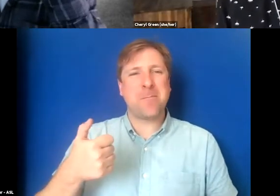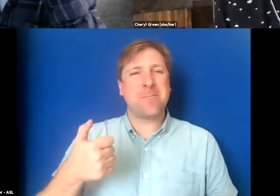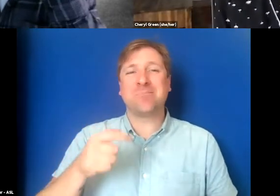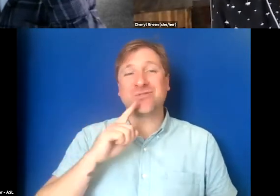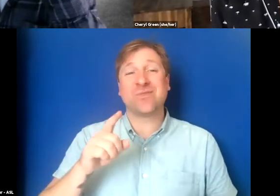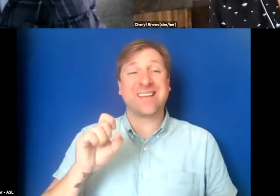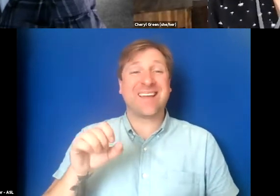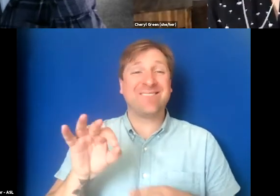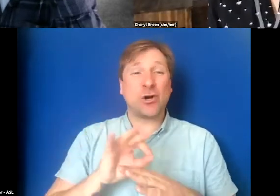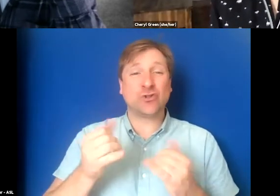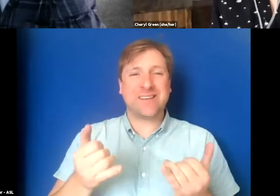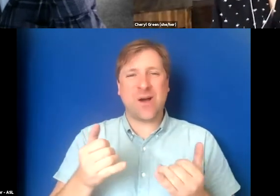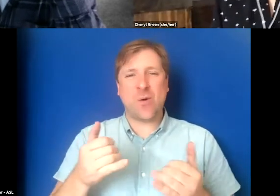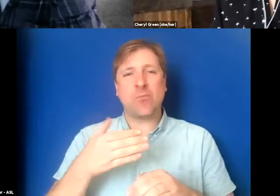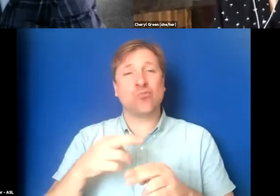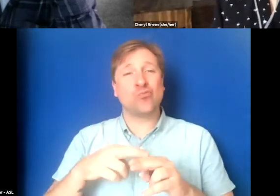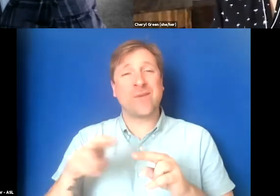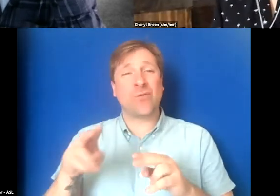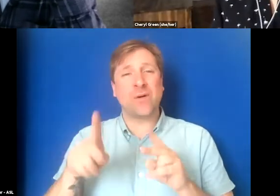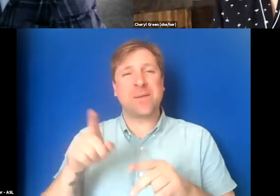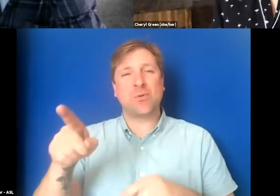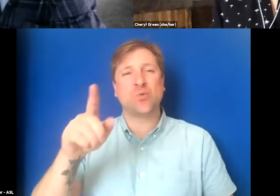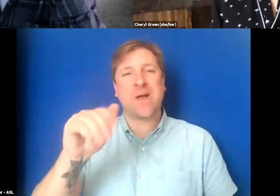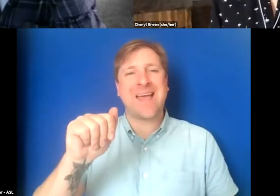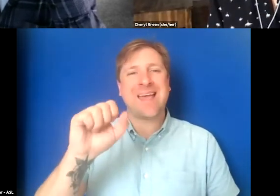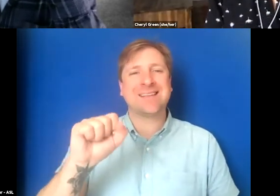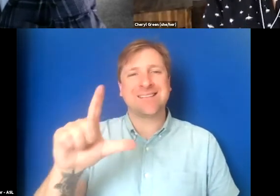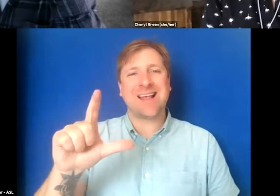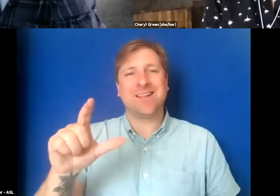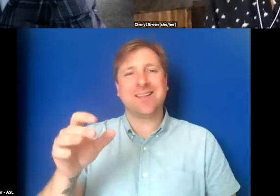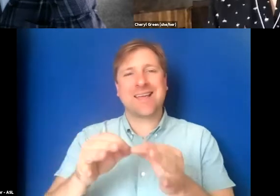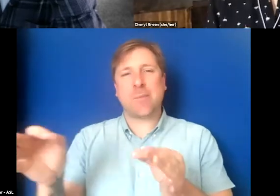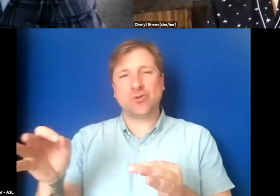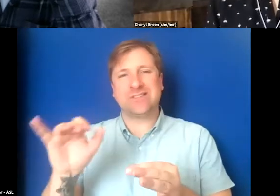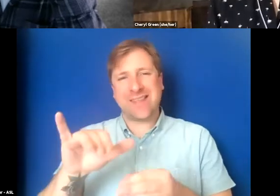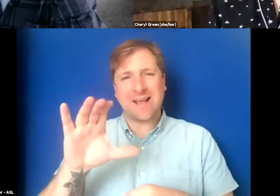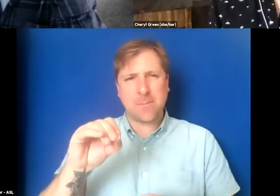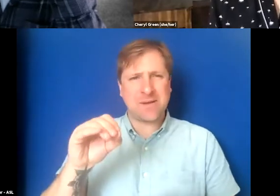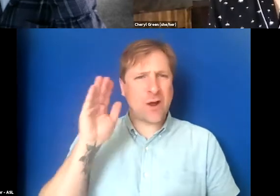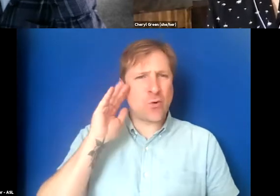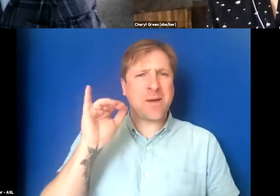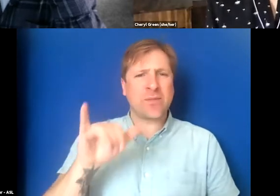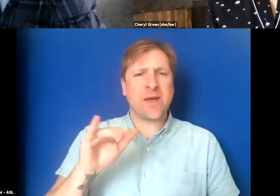functional now, I'm still referring people to ASL Captions. I heard about them on good authority.